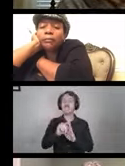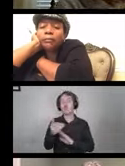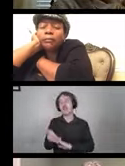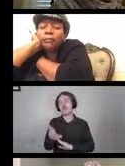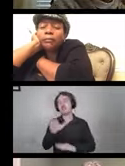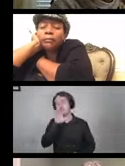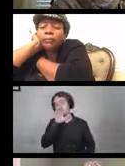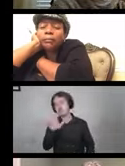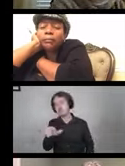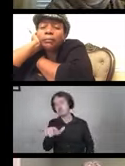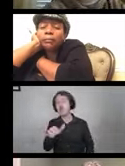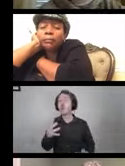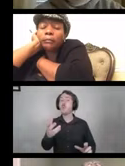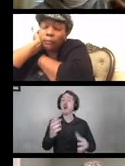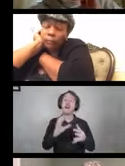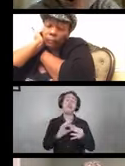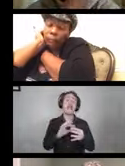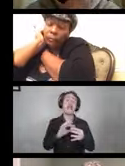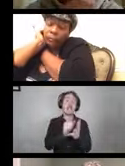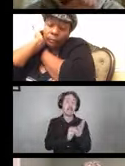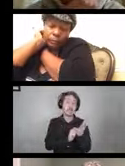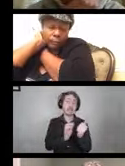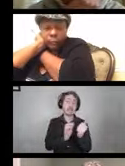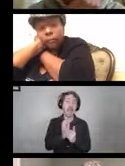I wanted to mention that gloves including disposable gloves